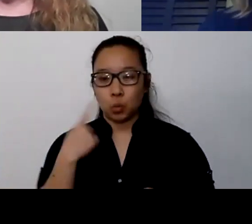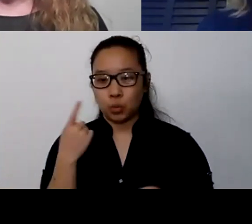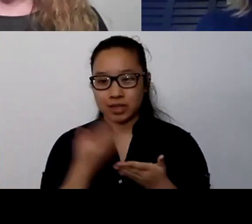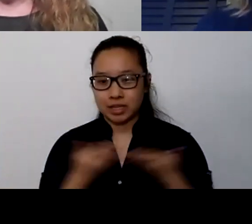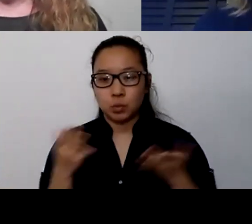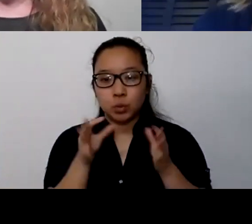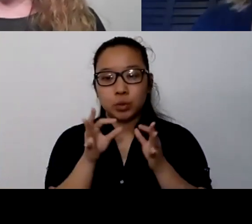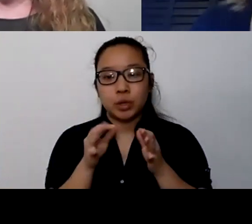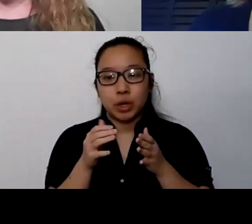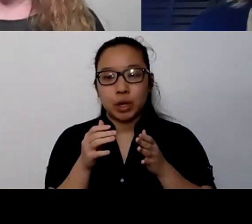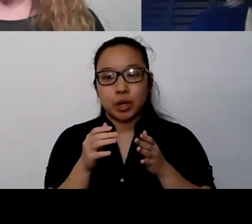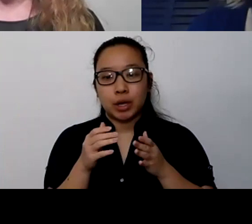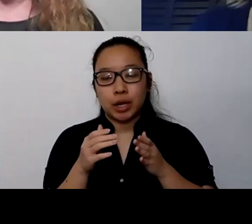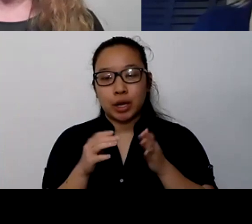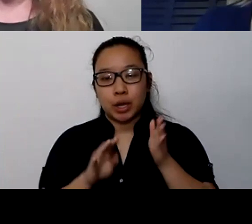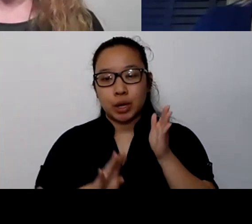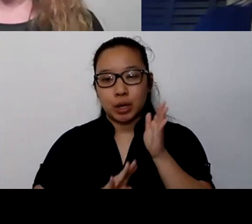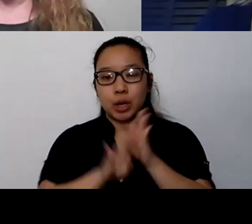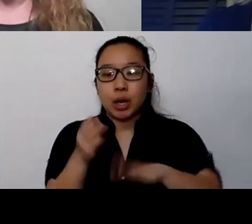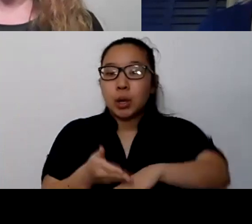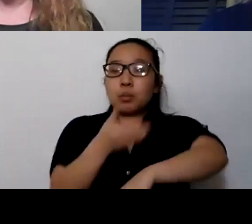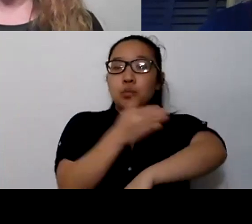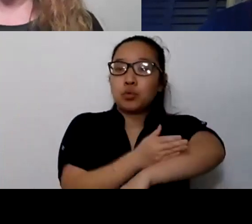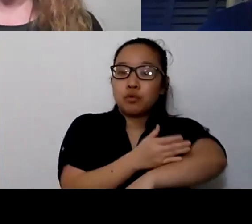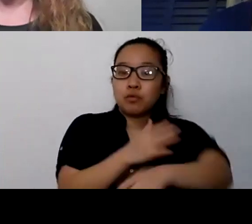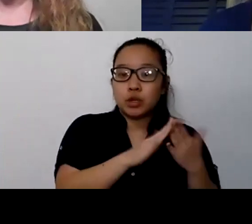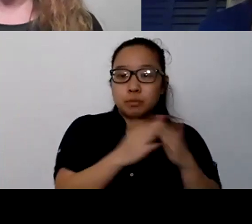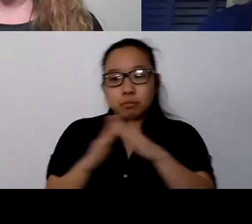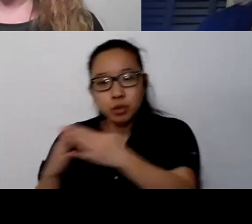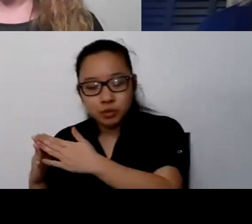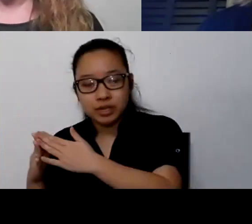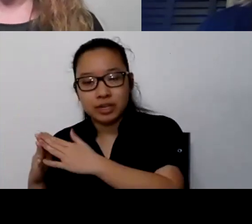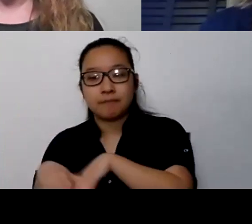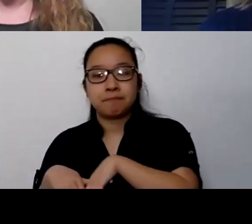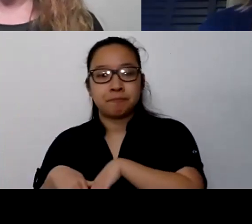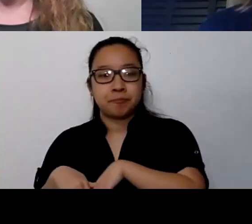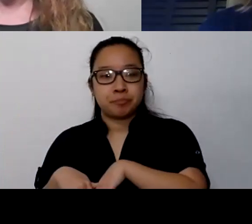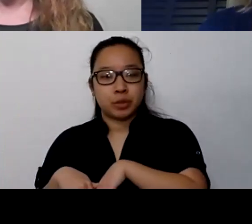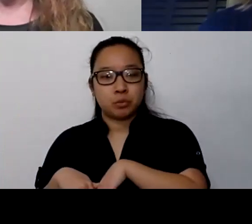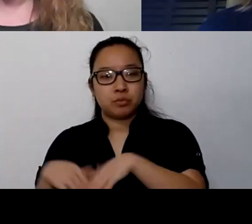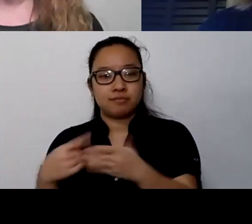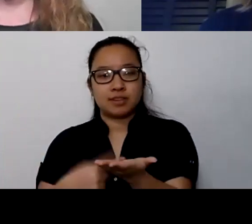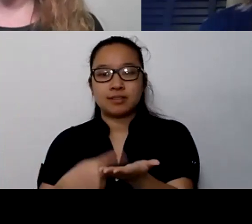I think that one... And one of the things that came up is this notion that it's okay to not be okay.